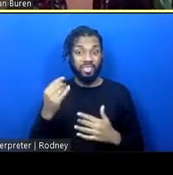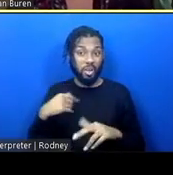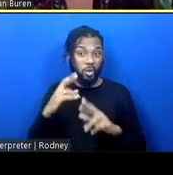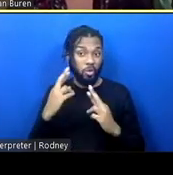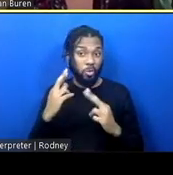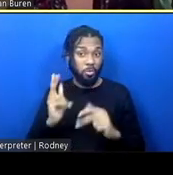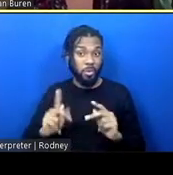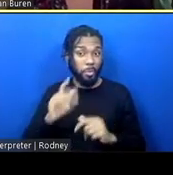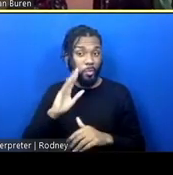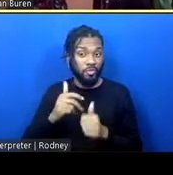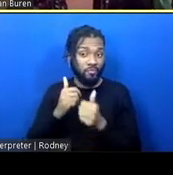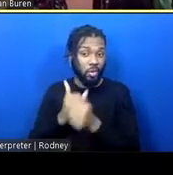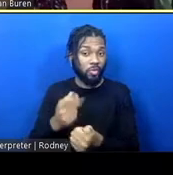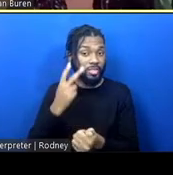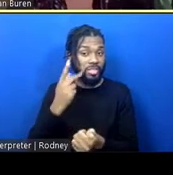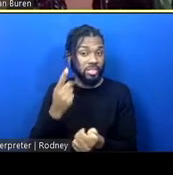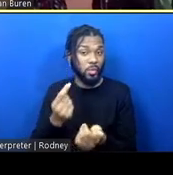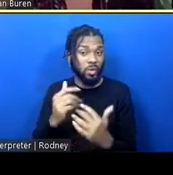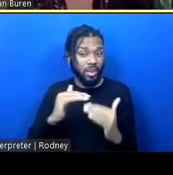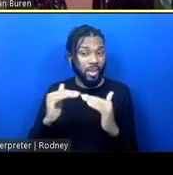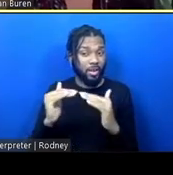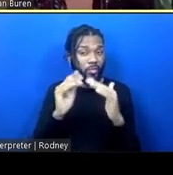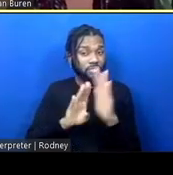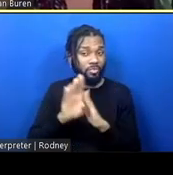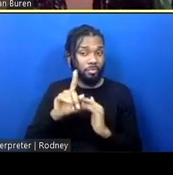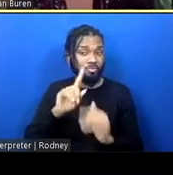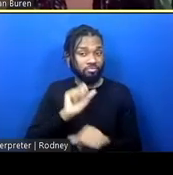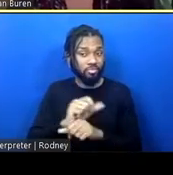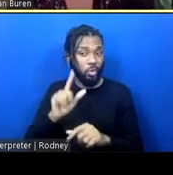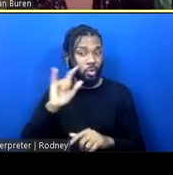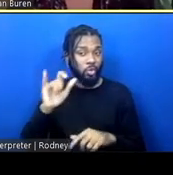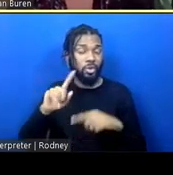see what equitable development really looks like when we look to end mass incarceration.